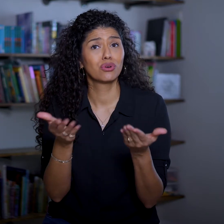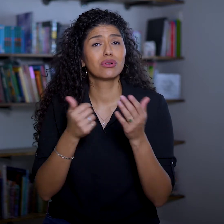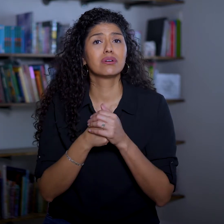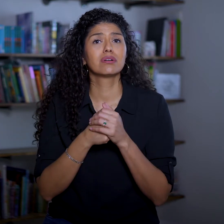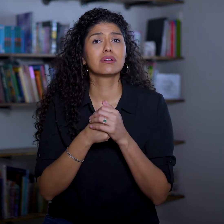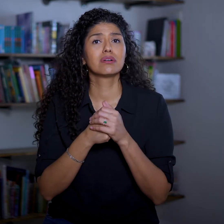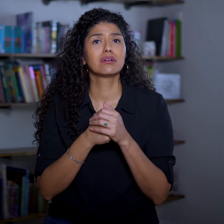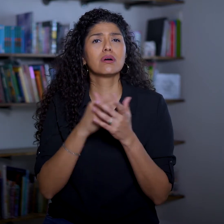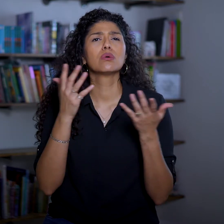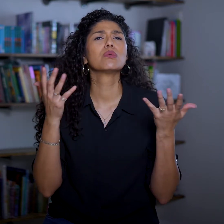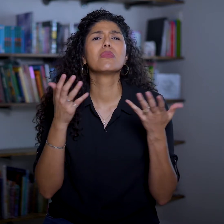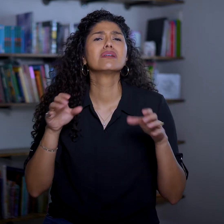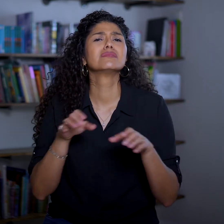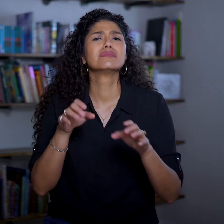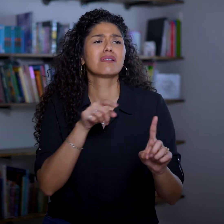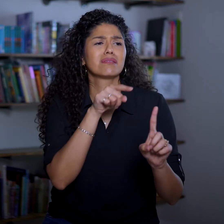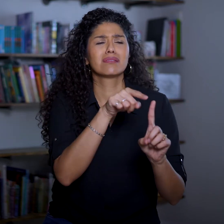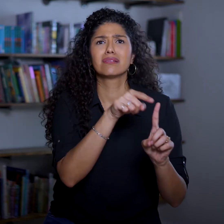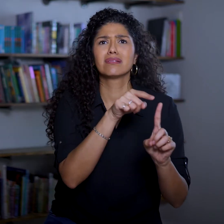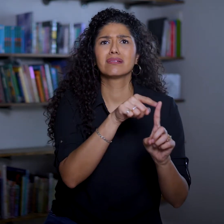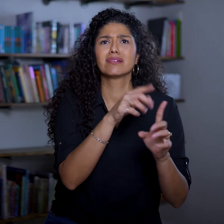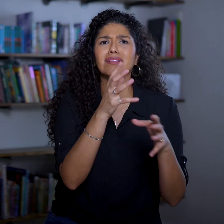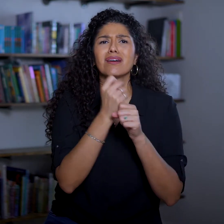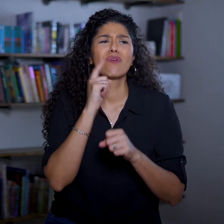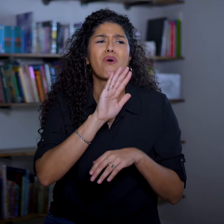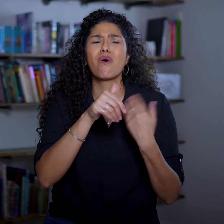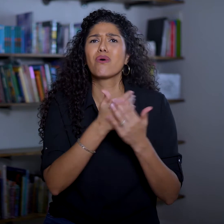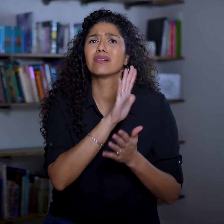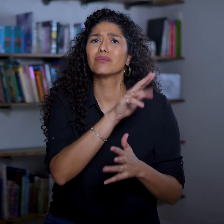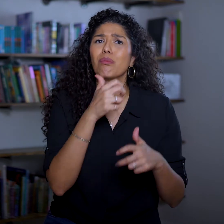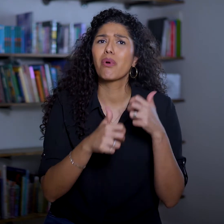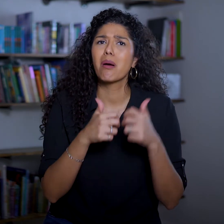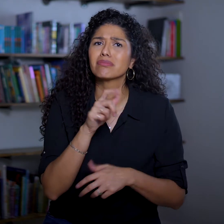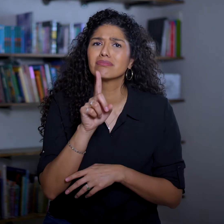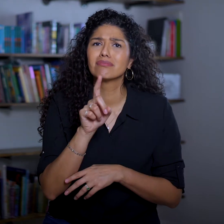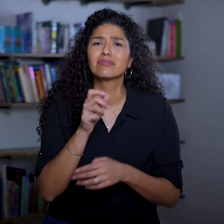What does Saul get for all his trouble?